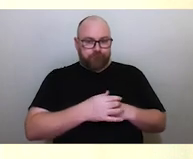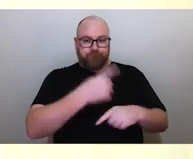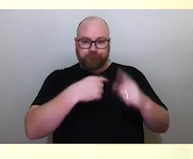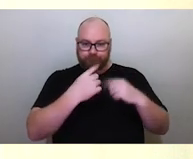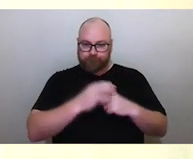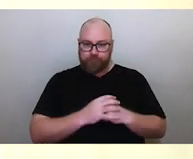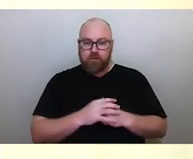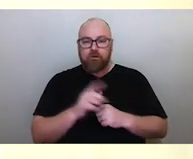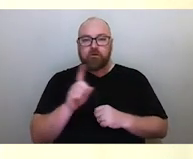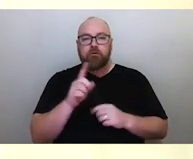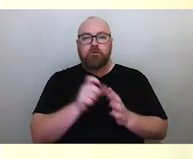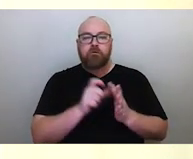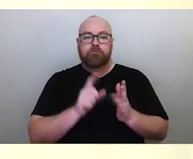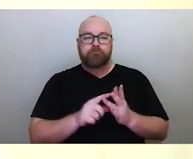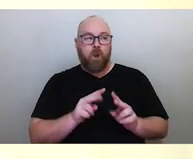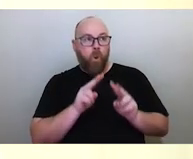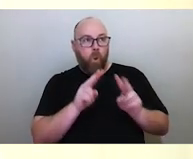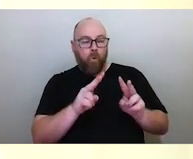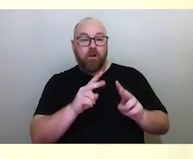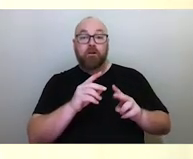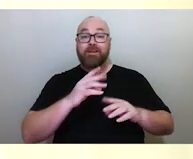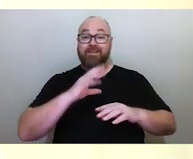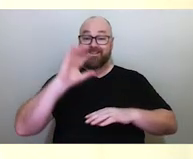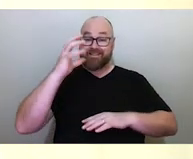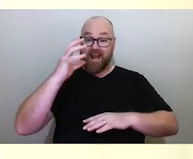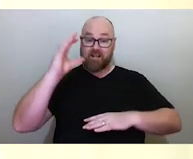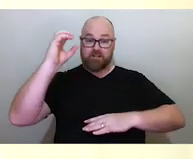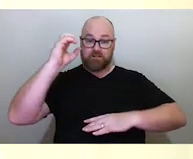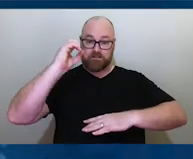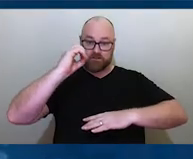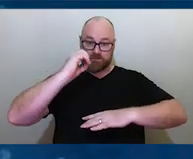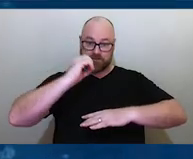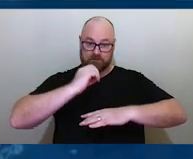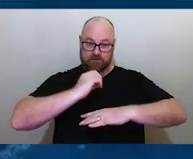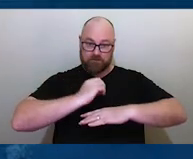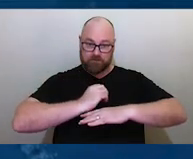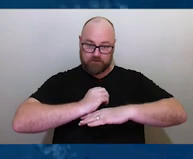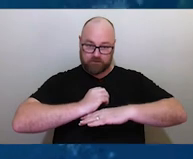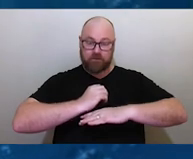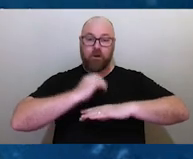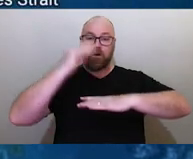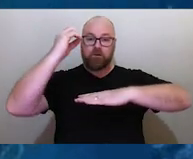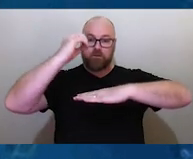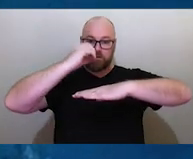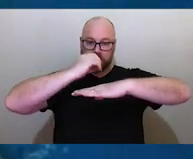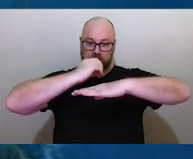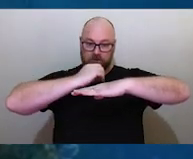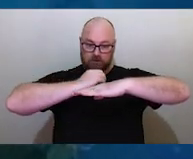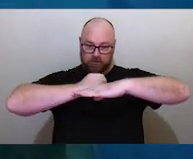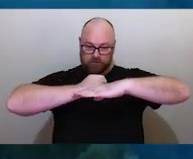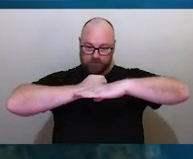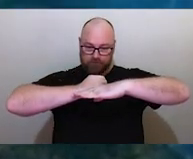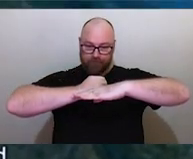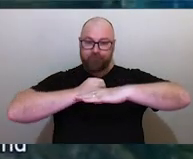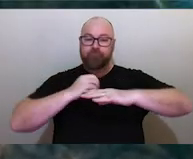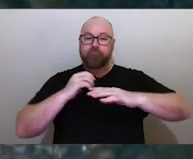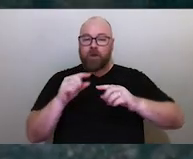is look and see where the sun sets on the western horizon relative to an archipelago of islands in the distance,